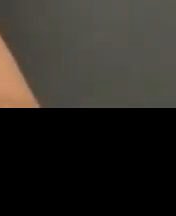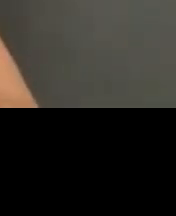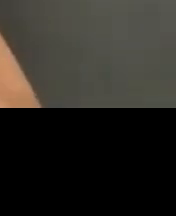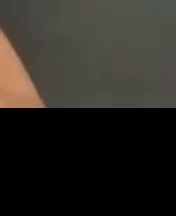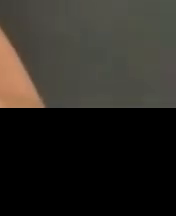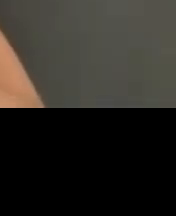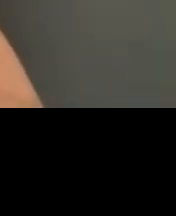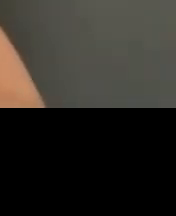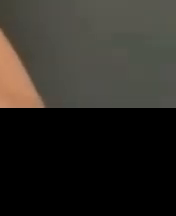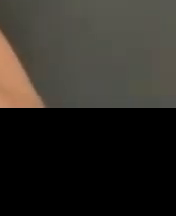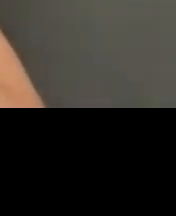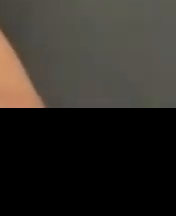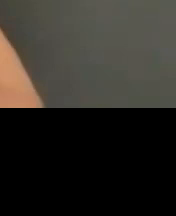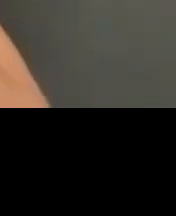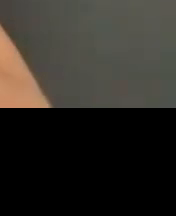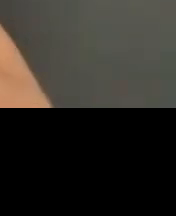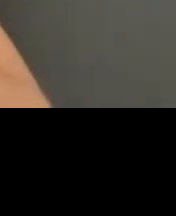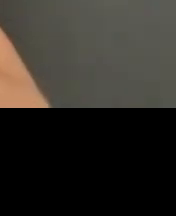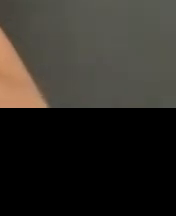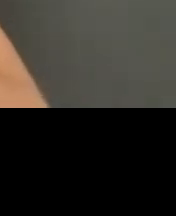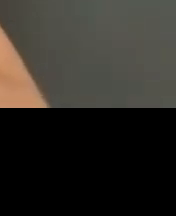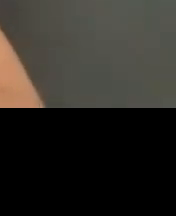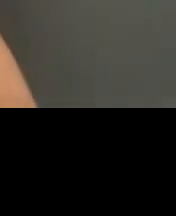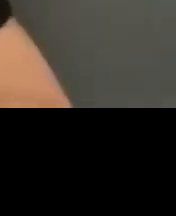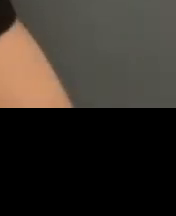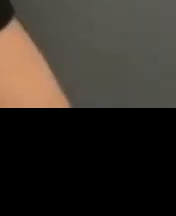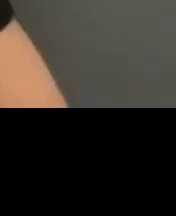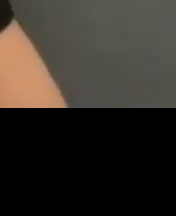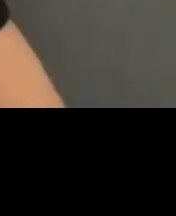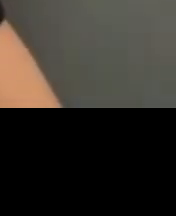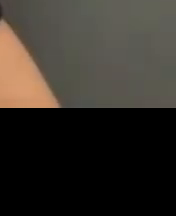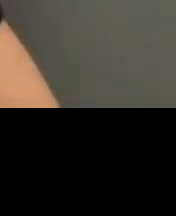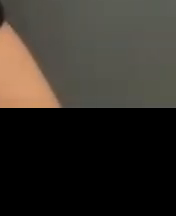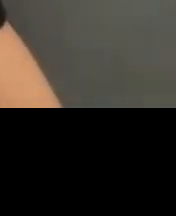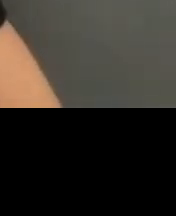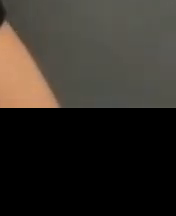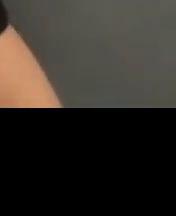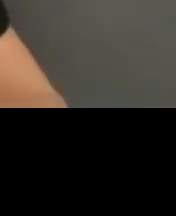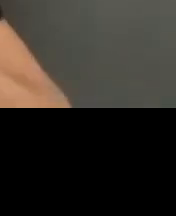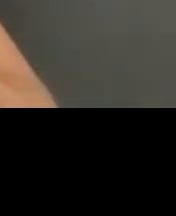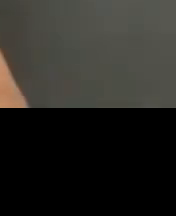or training that their folks might need um we certainly partner with them with trying to work